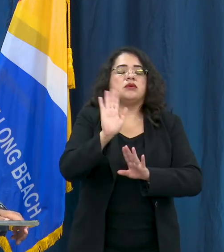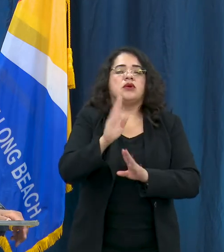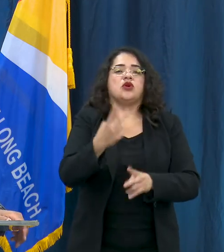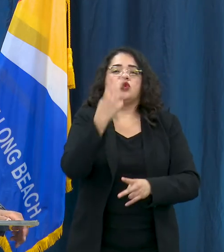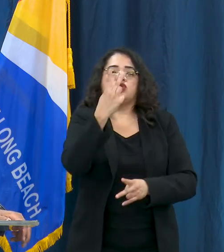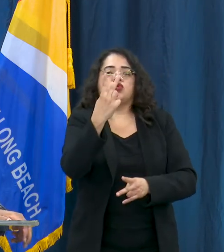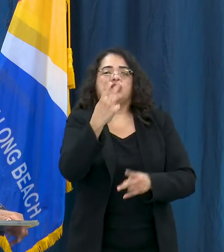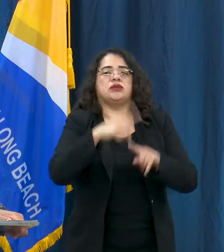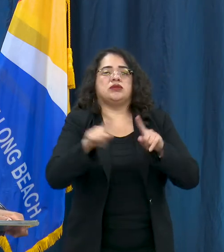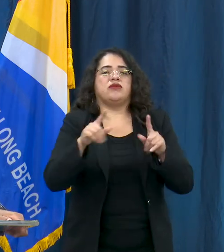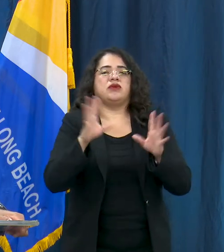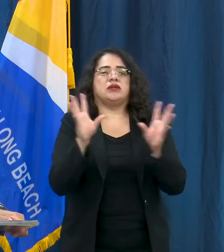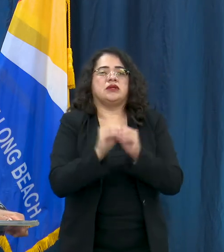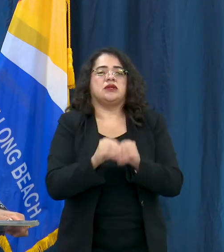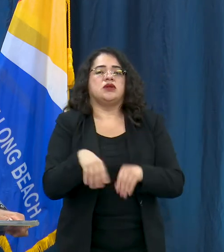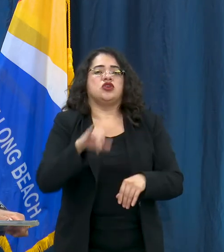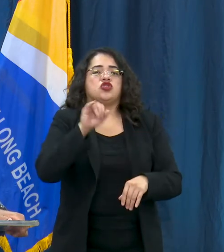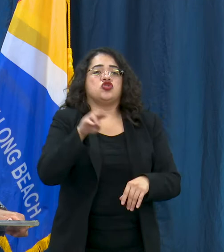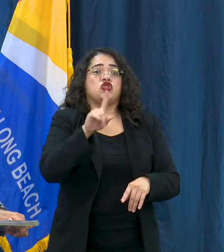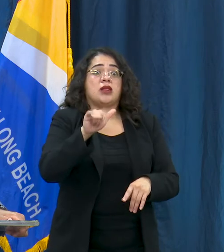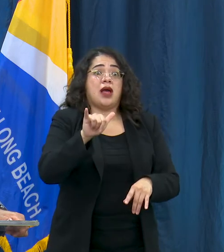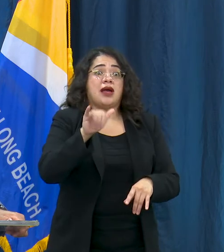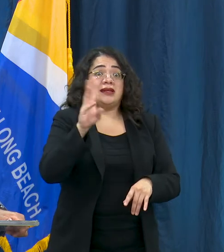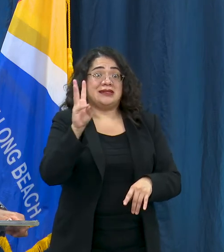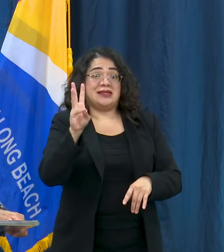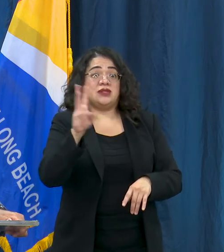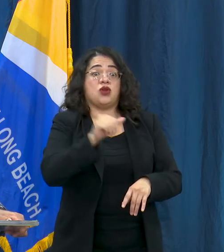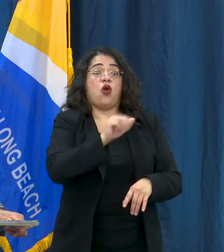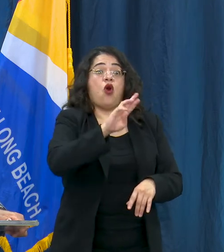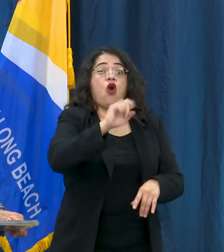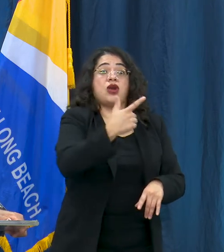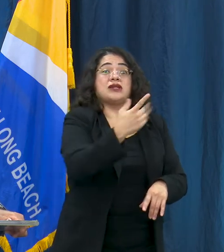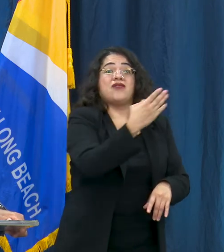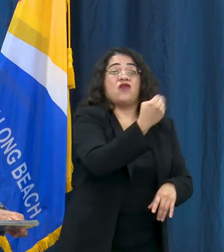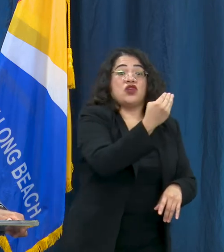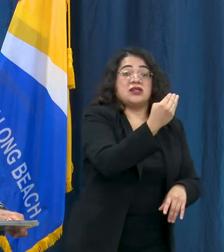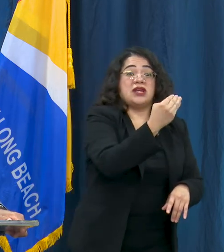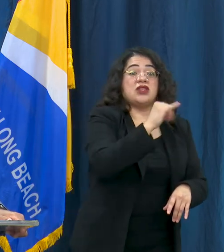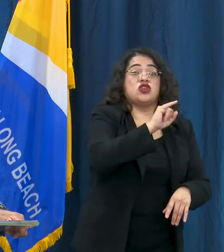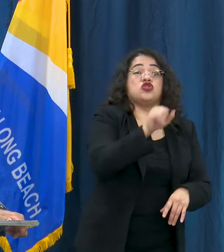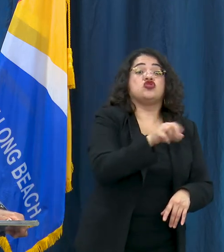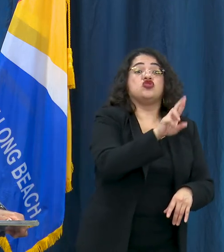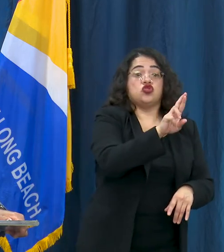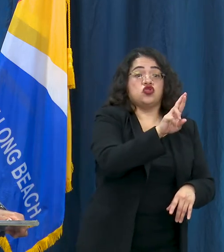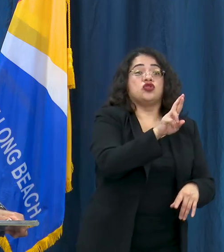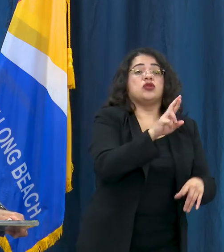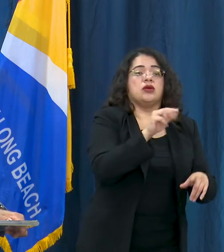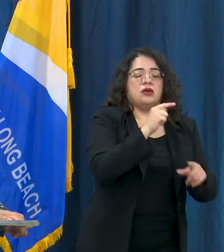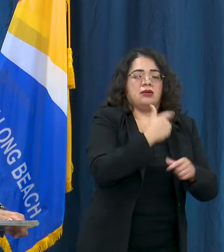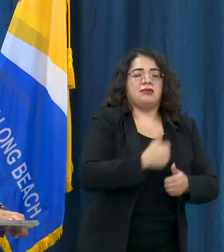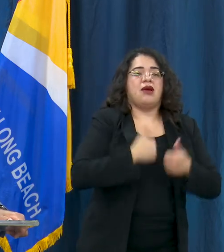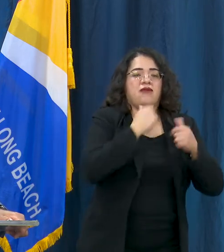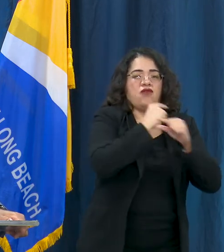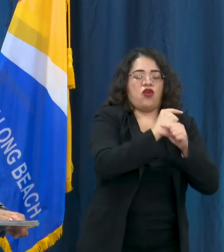July 6th - August 14th for our Junior Lifeguard Program as always please visit